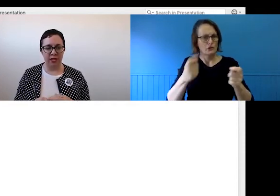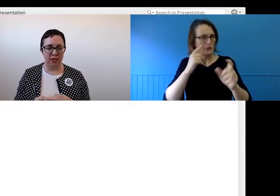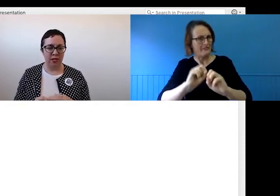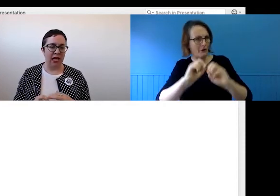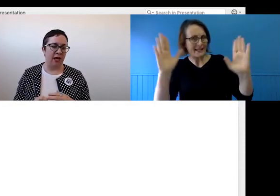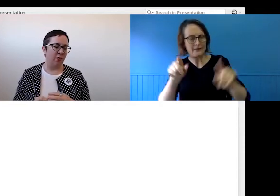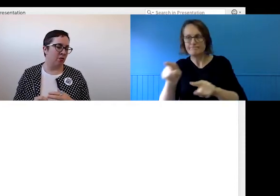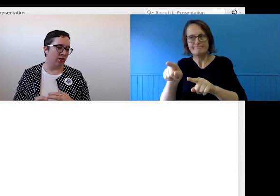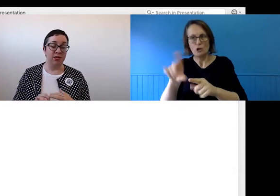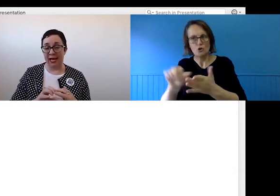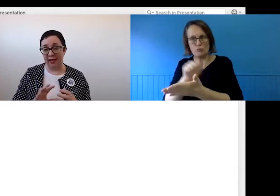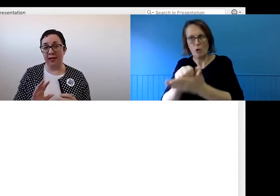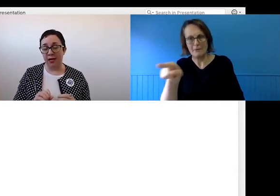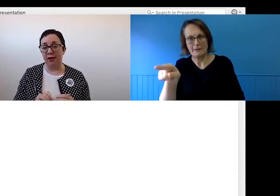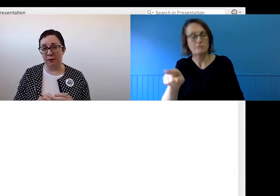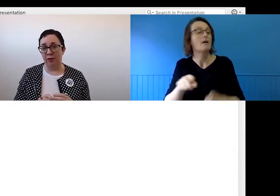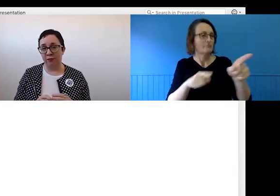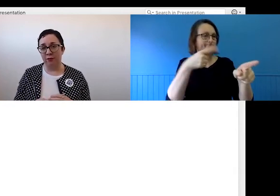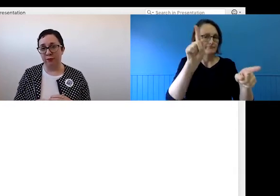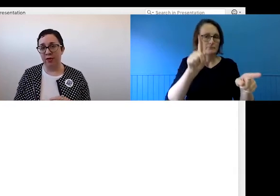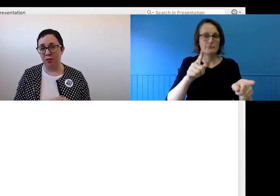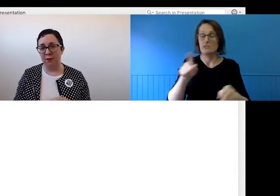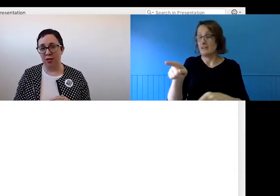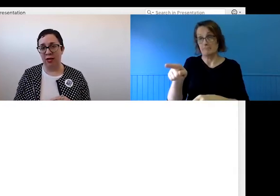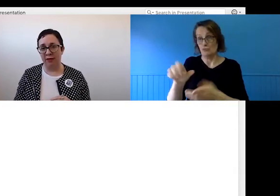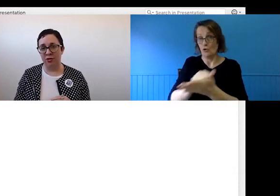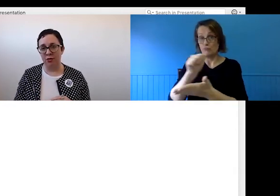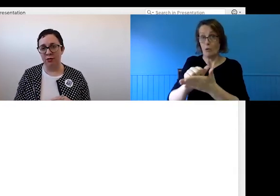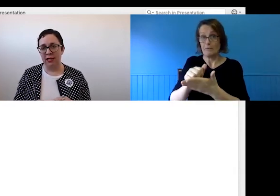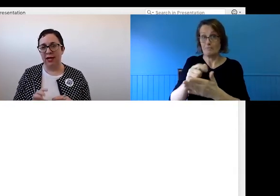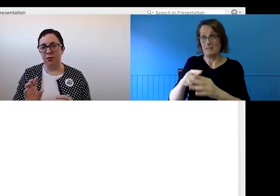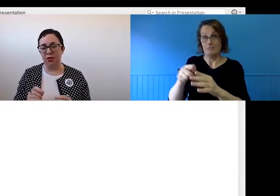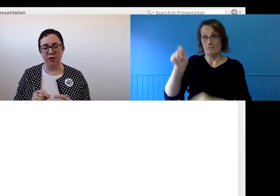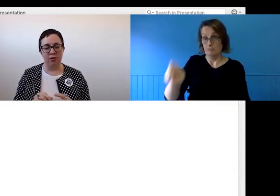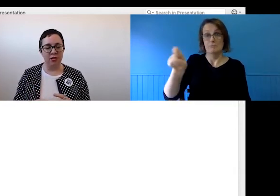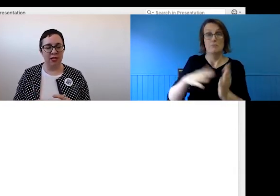or not, and cutting them off if you absolutely have to. It's also a good